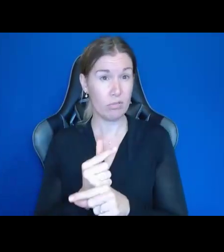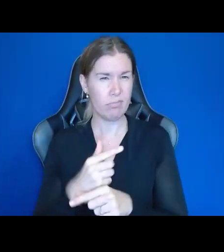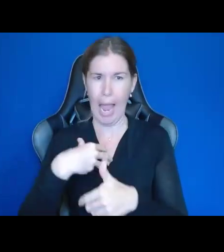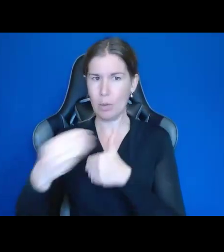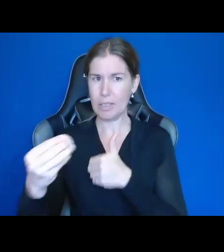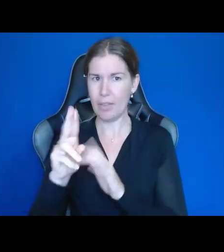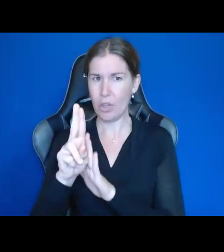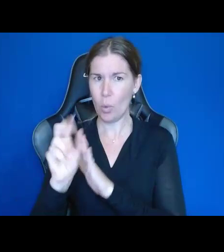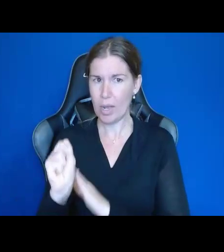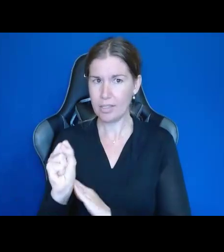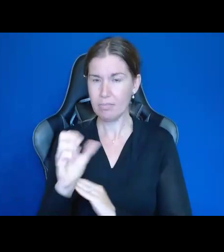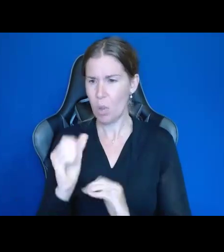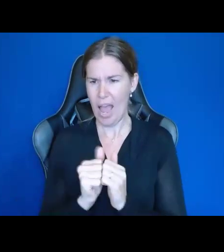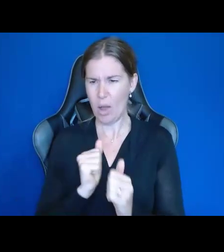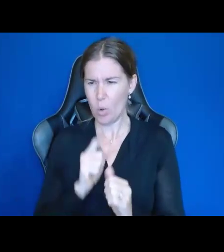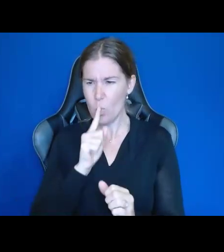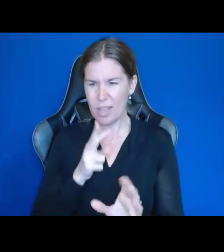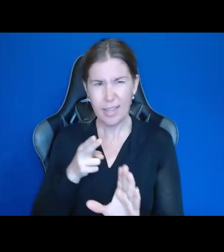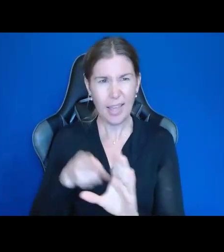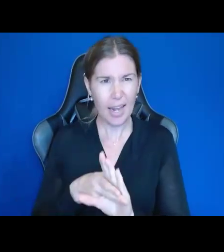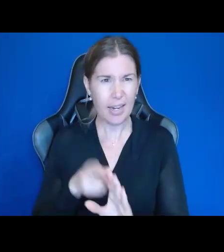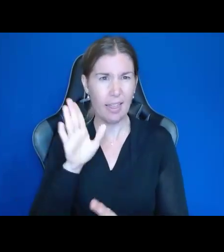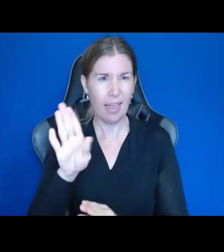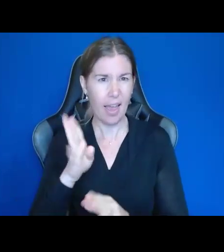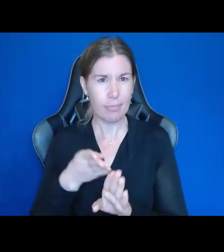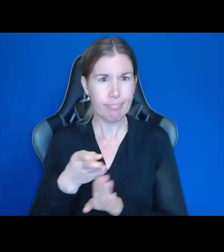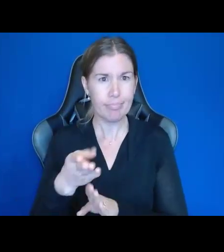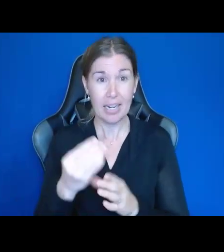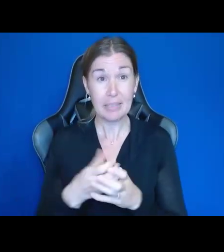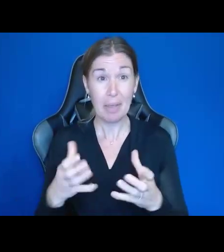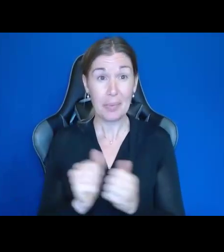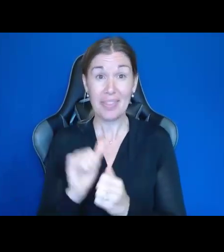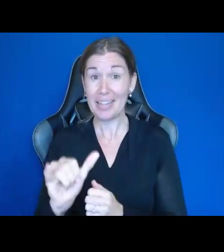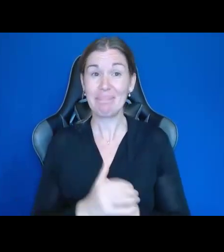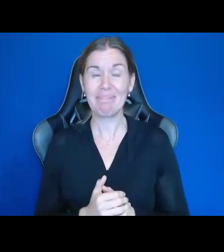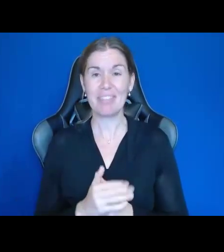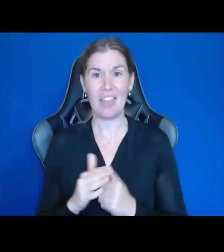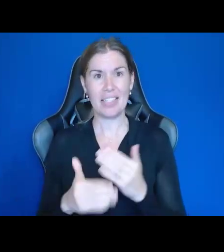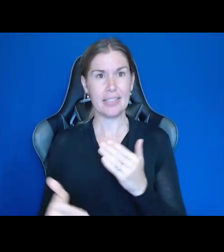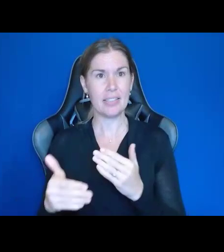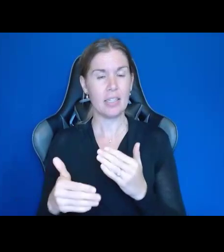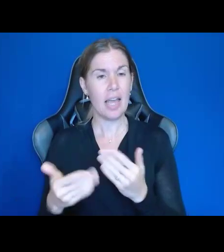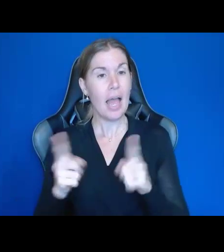of how to really get into that and expand with that. So, that's also coming up March through May.